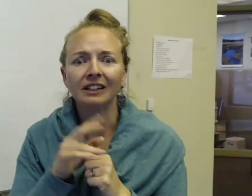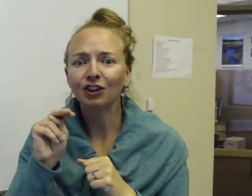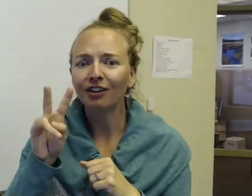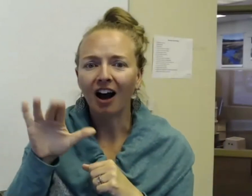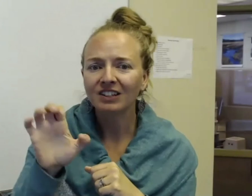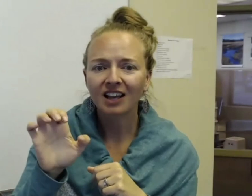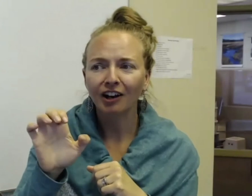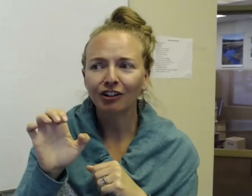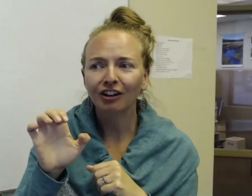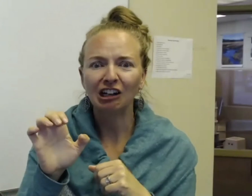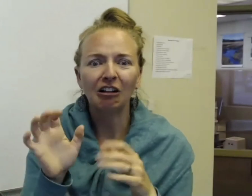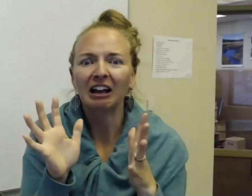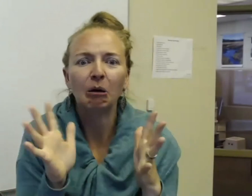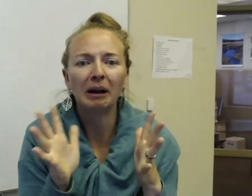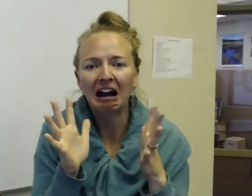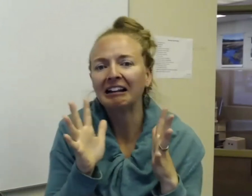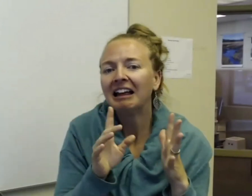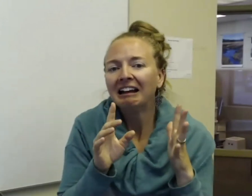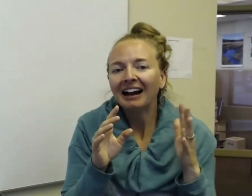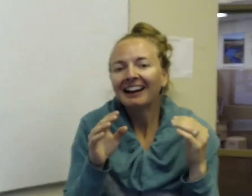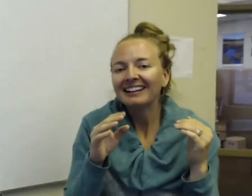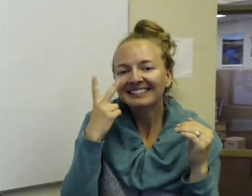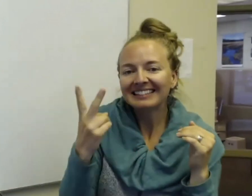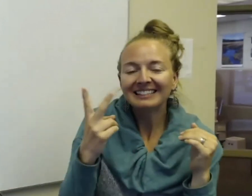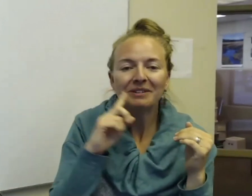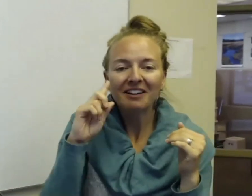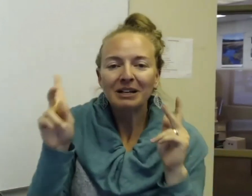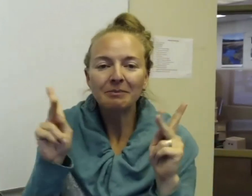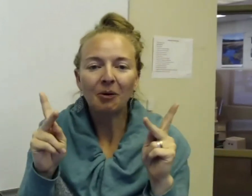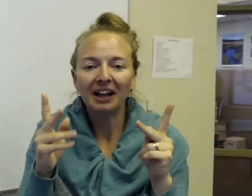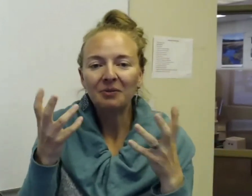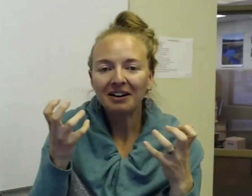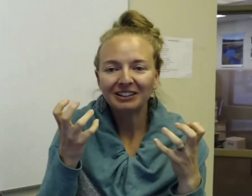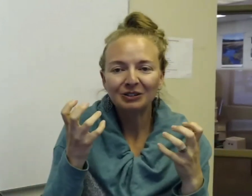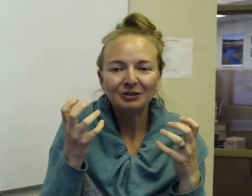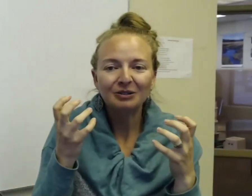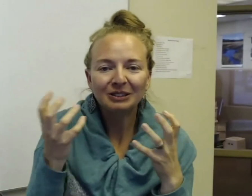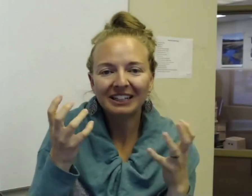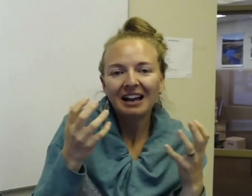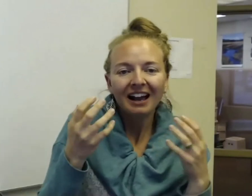signer and you're like, oh my god, I see some deaf people, and I want to, I don't know.